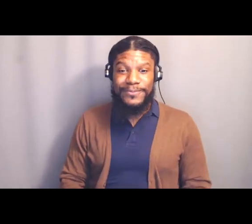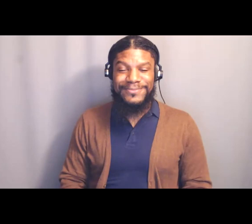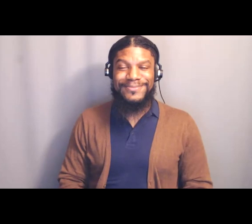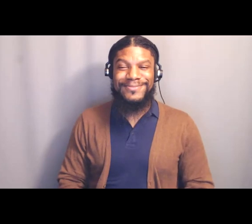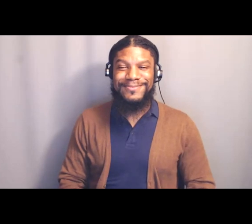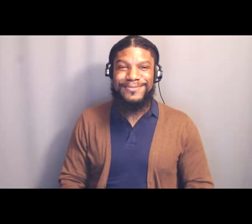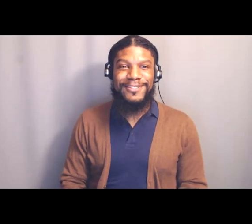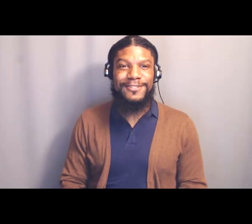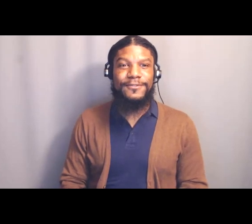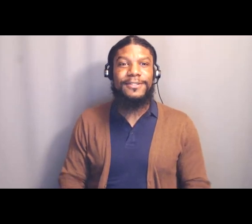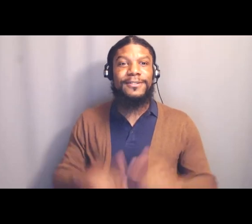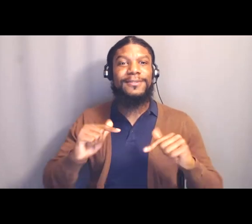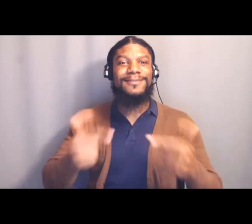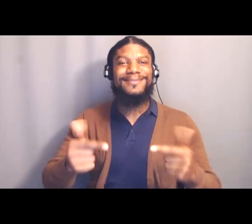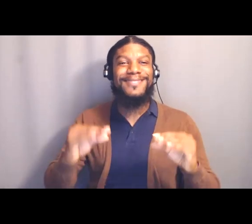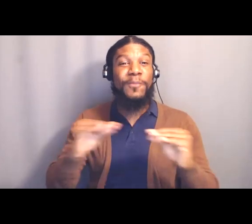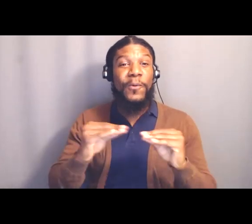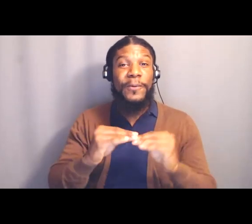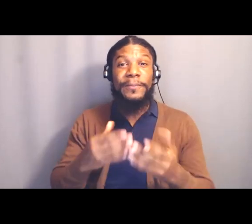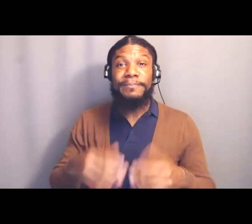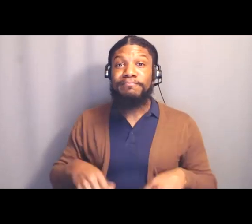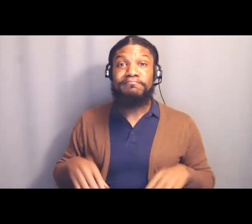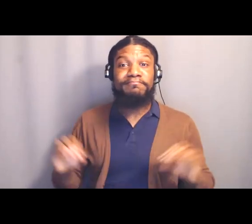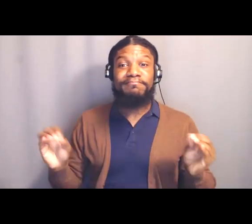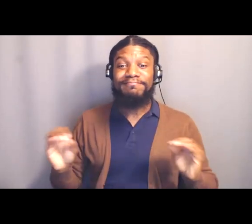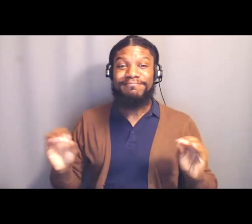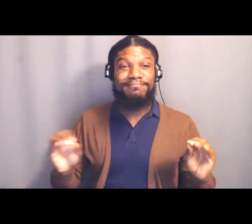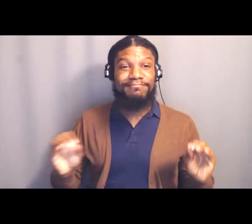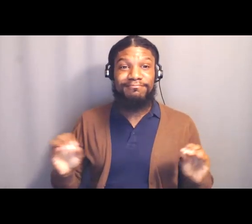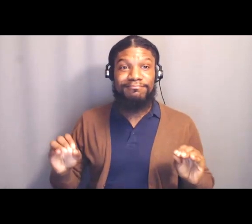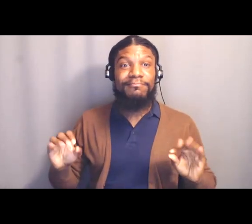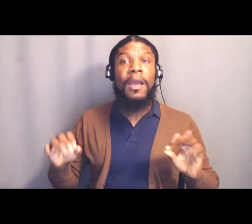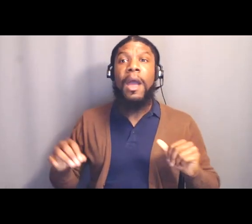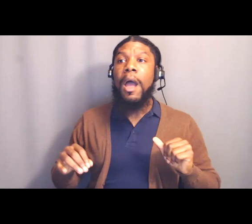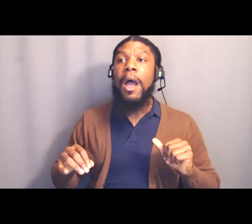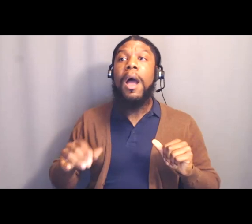Okay, all right. Well I do, go ahead.